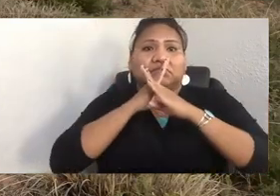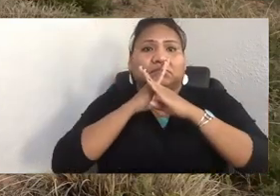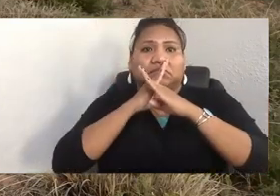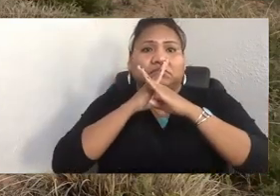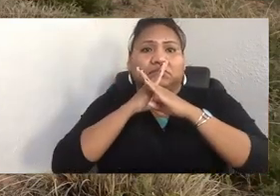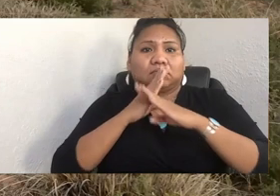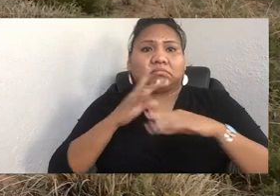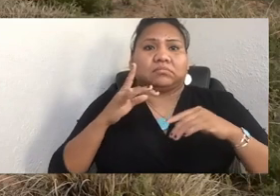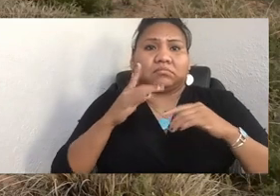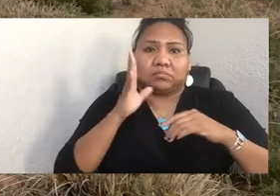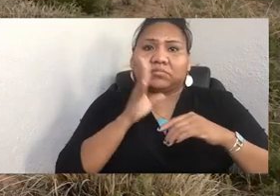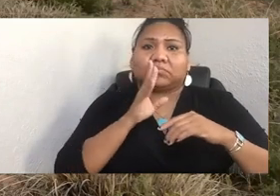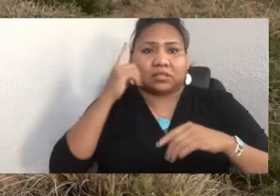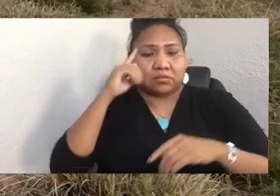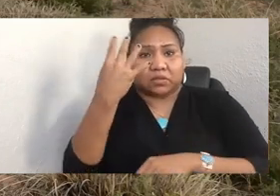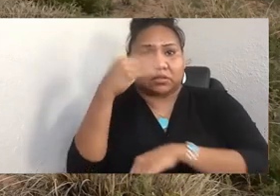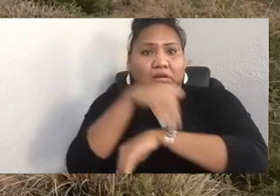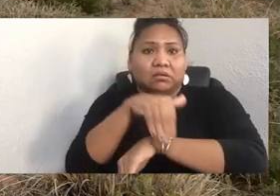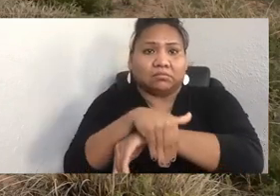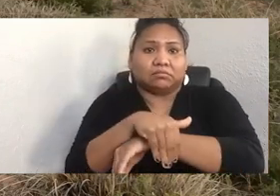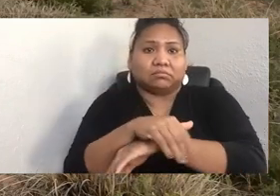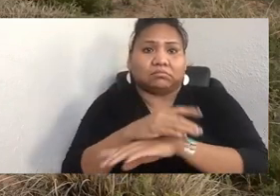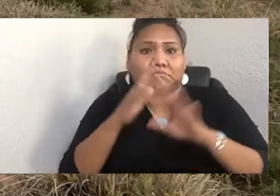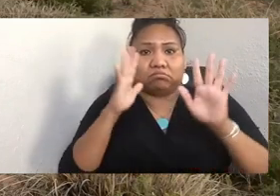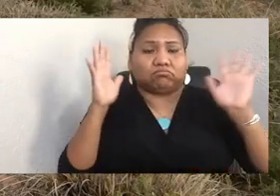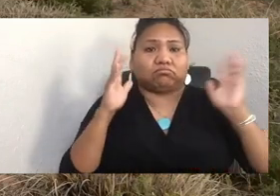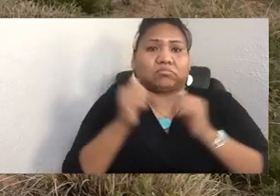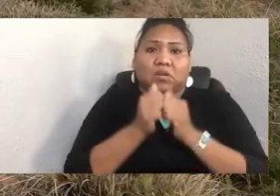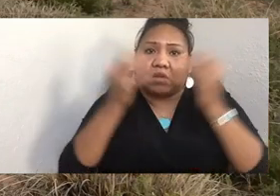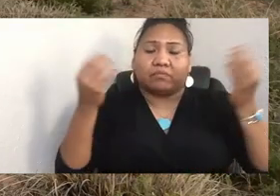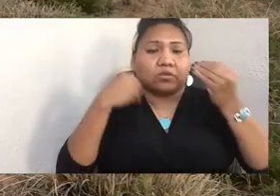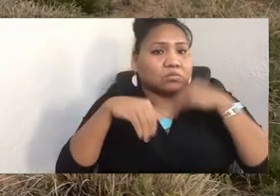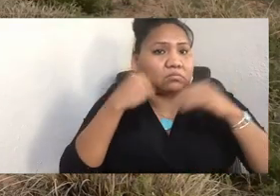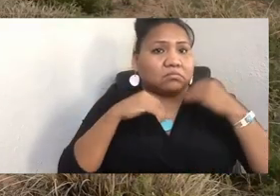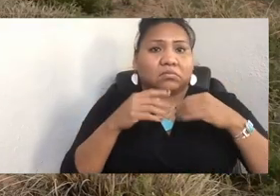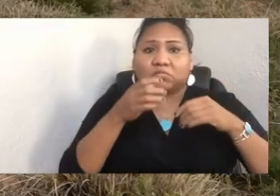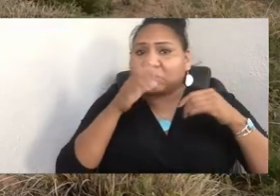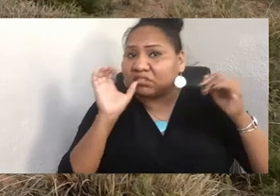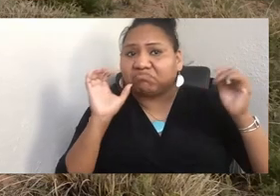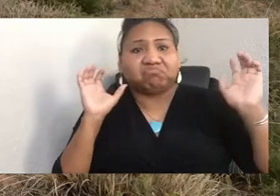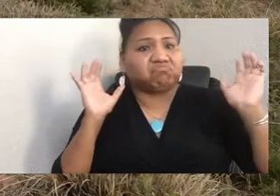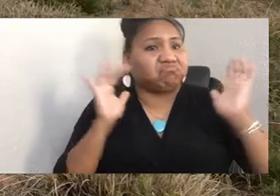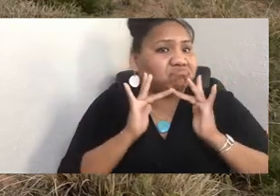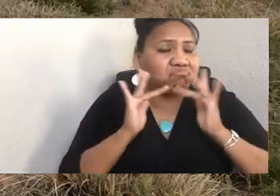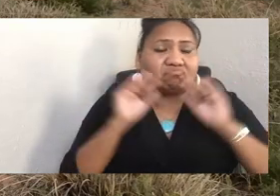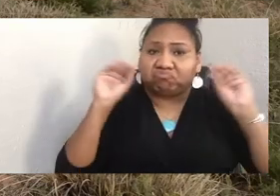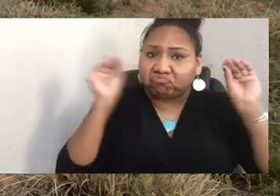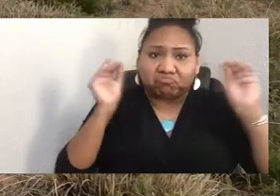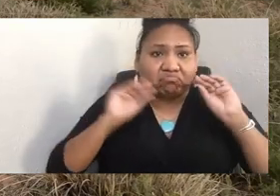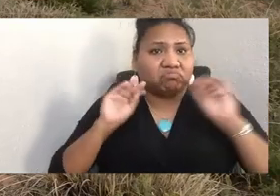without food or drink or contact. And Mama Bear says that the first time that they put the kids out to fast, it wasn't without fear.